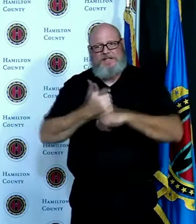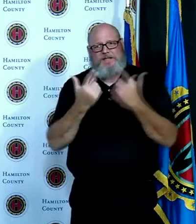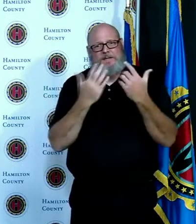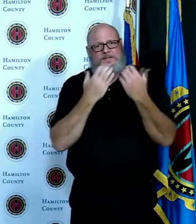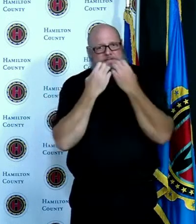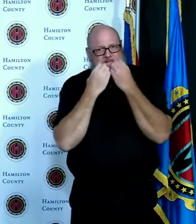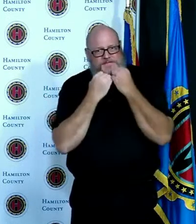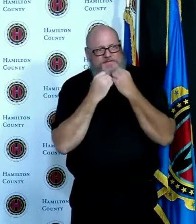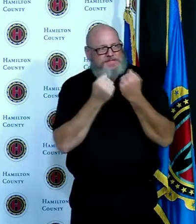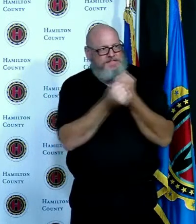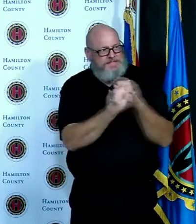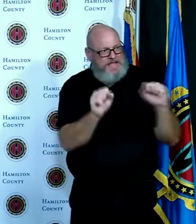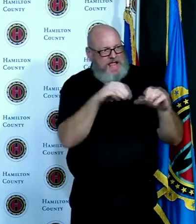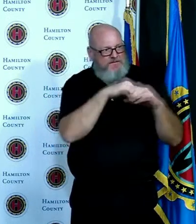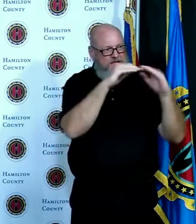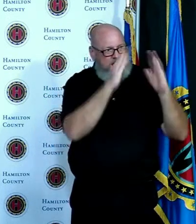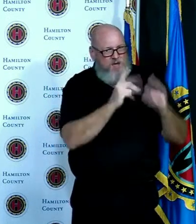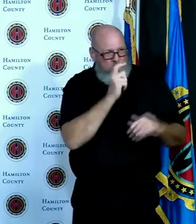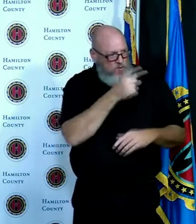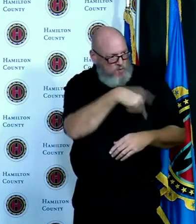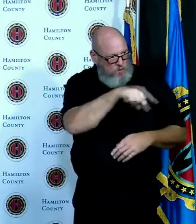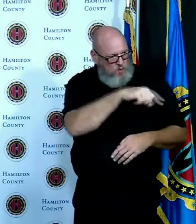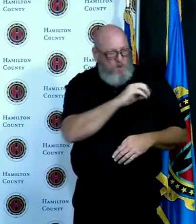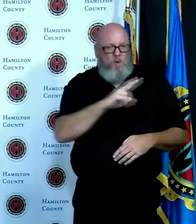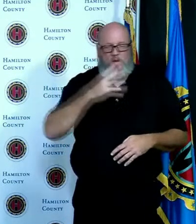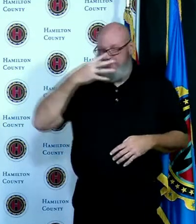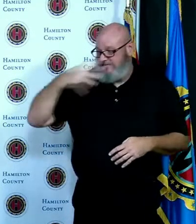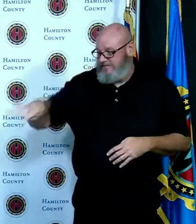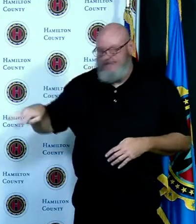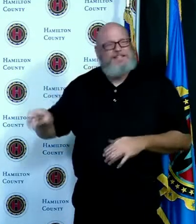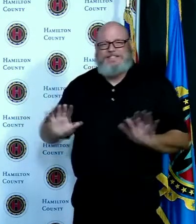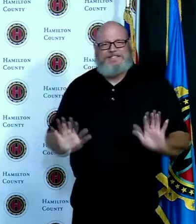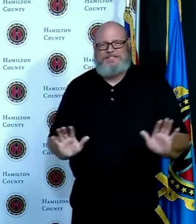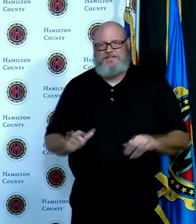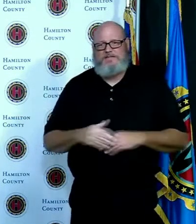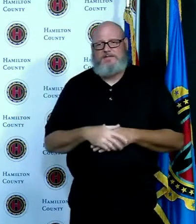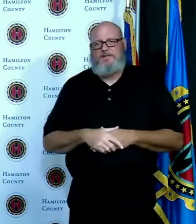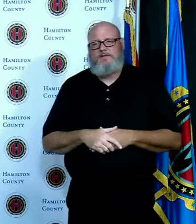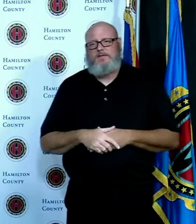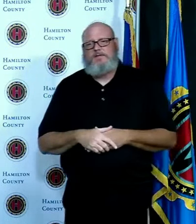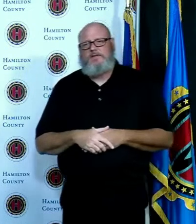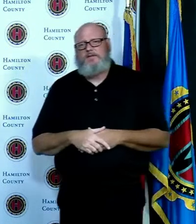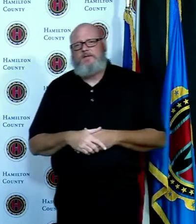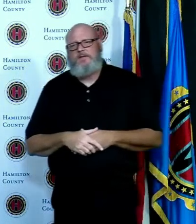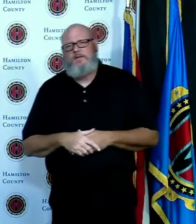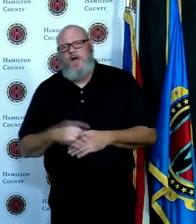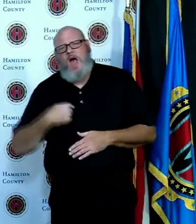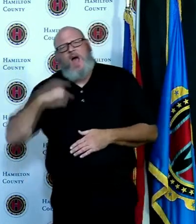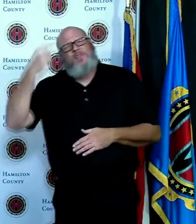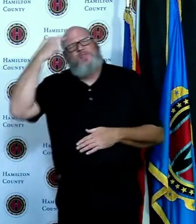do we not already basically have a mask mandate I mean what are where's the the daylight there where